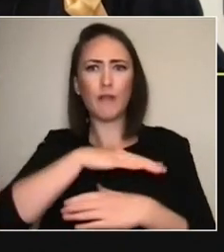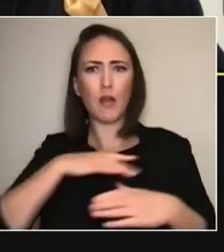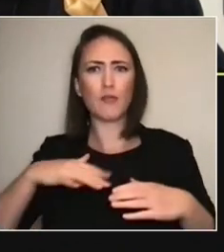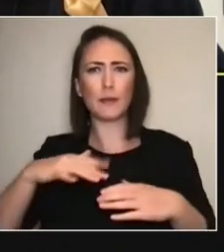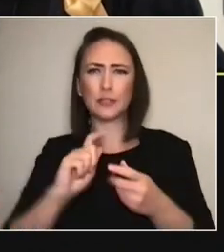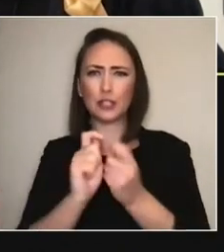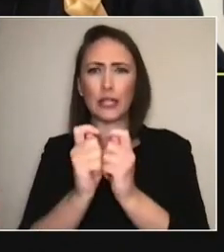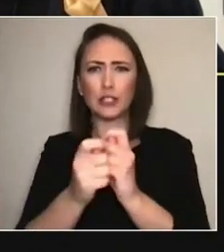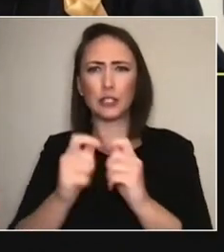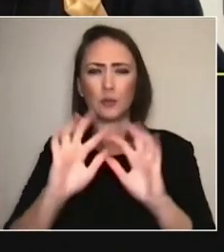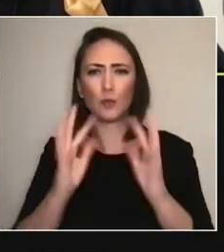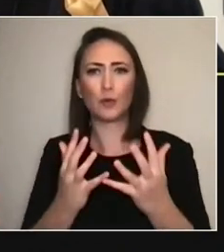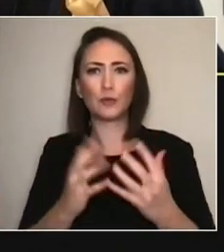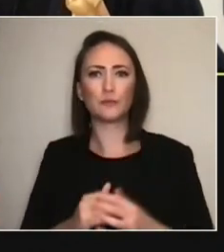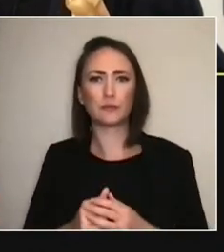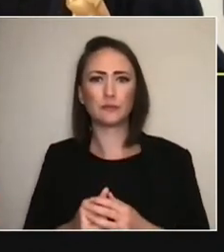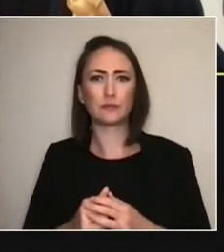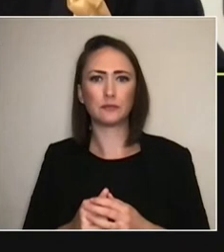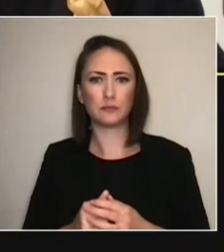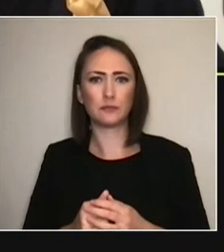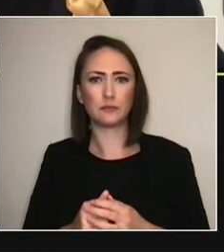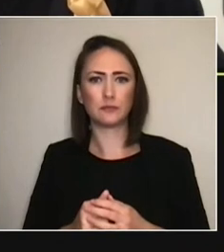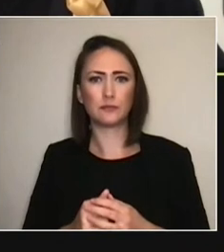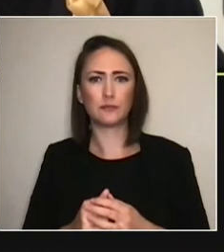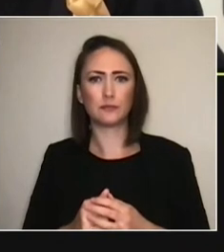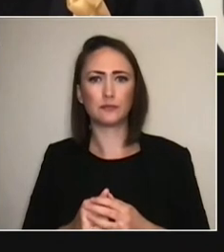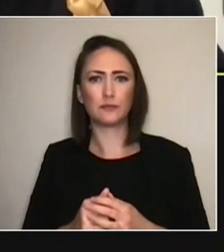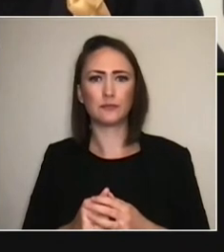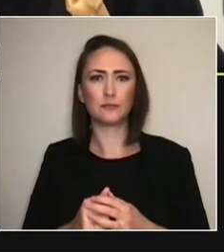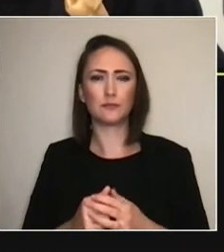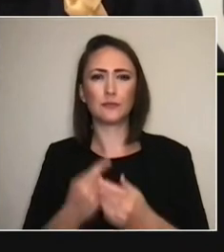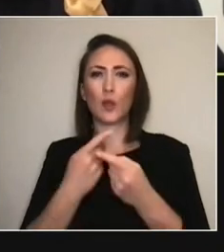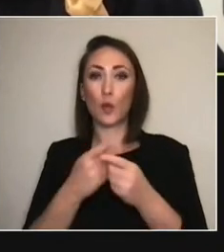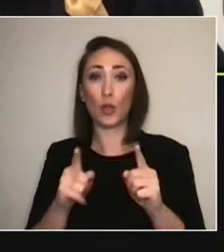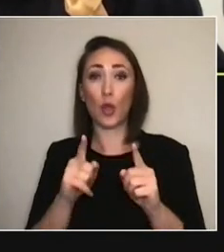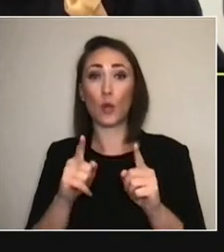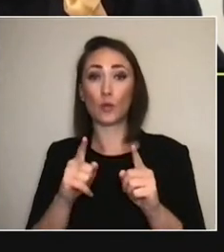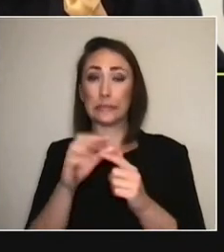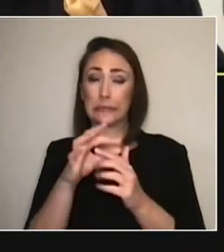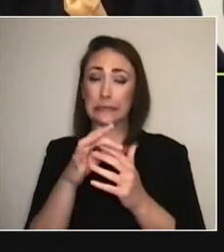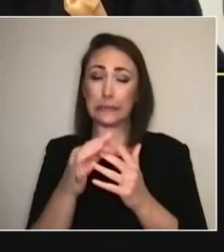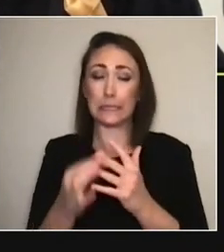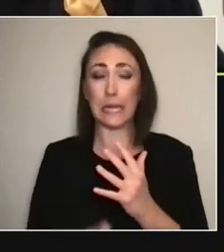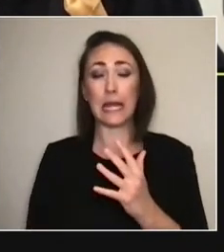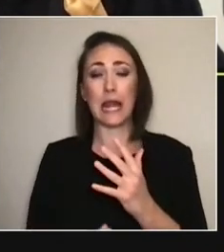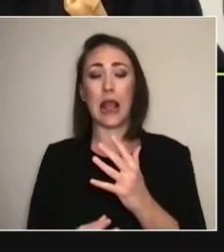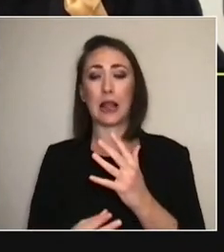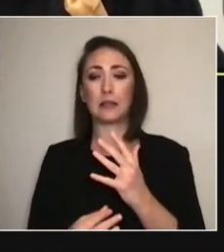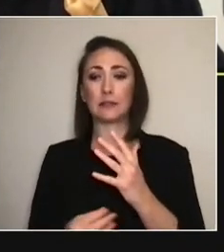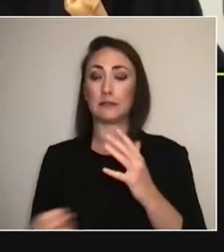those details are essential into the presentation of the work. But I guess it's also...